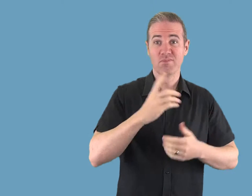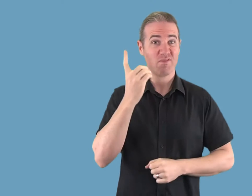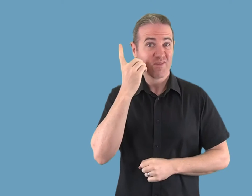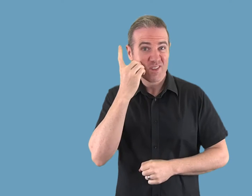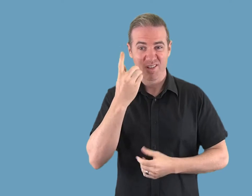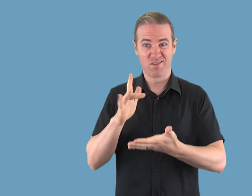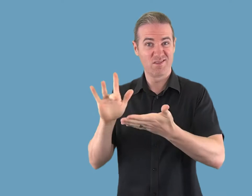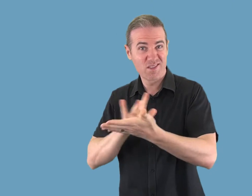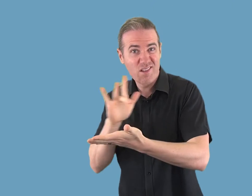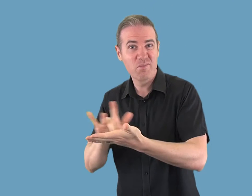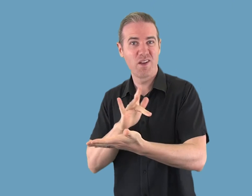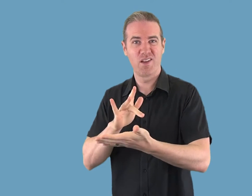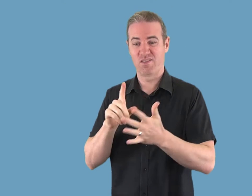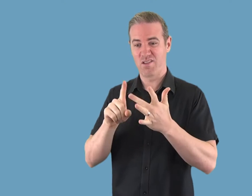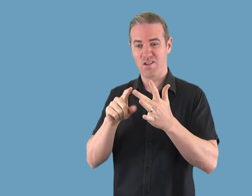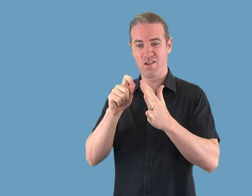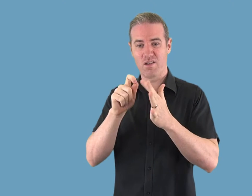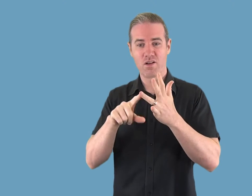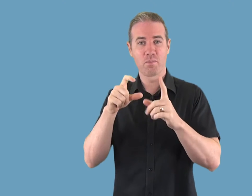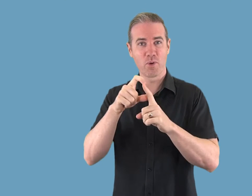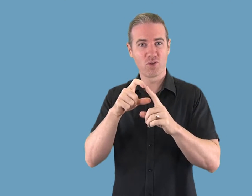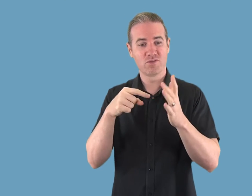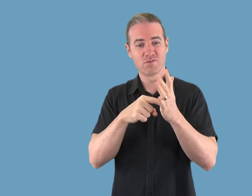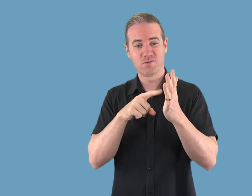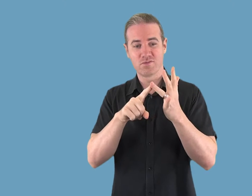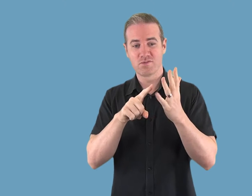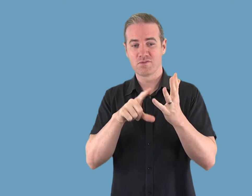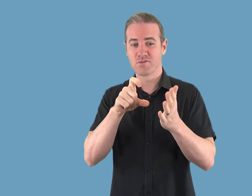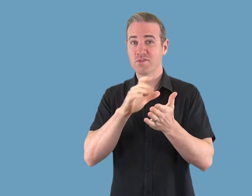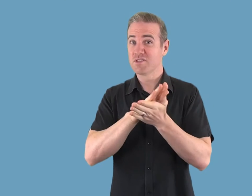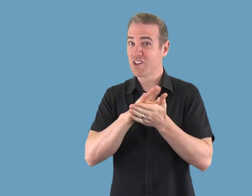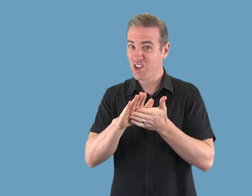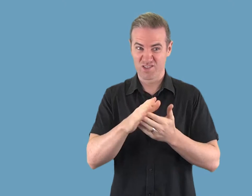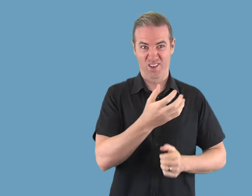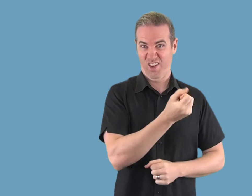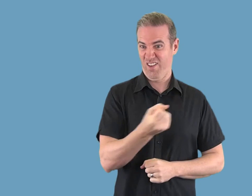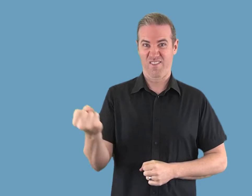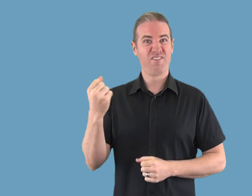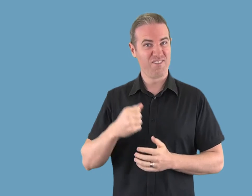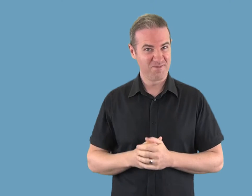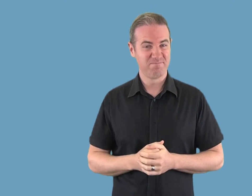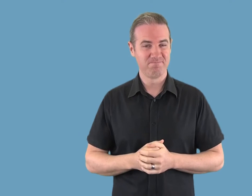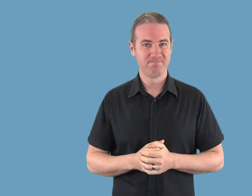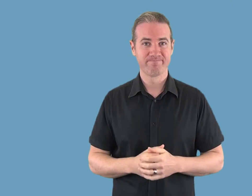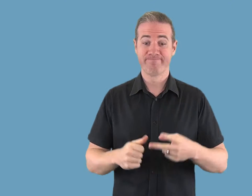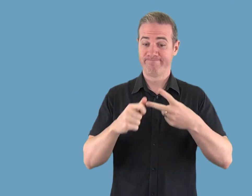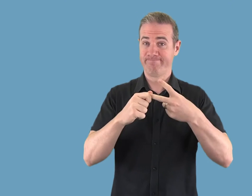All Mac, iPhone, iPad, and iPod touch devices come equipped with FaceTime.